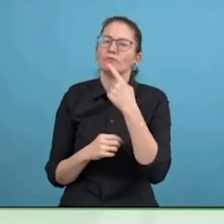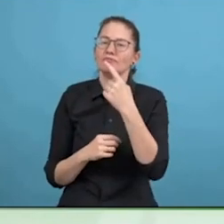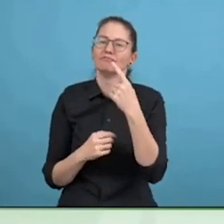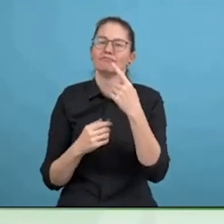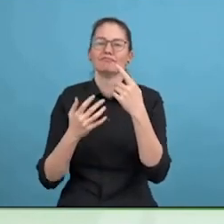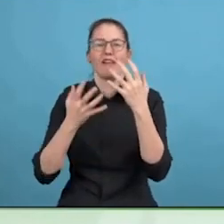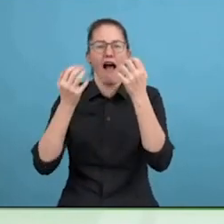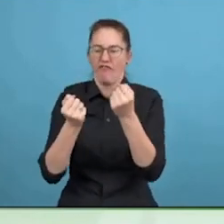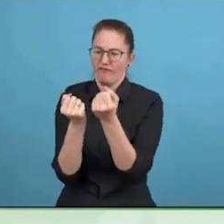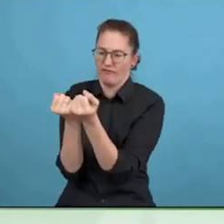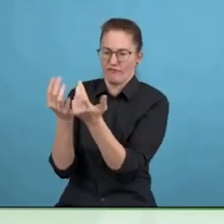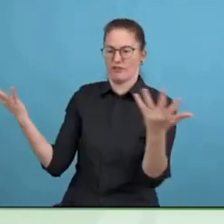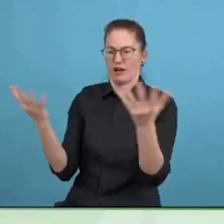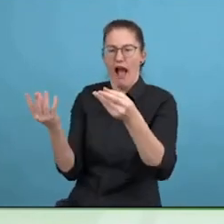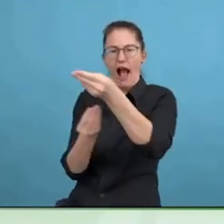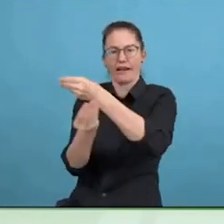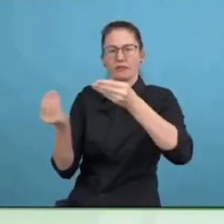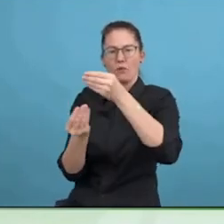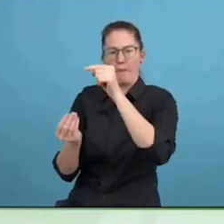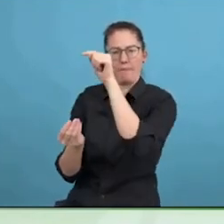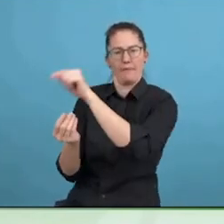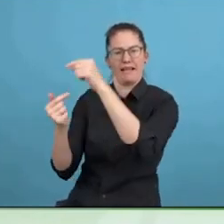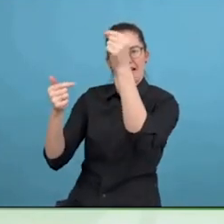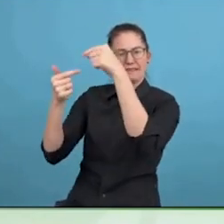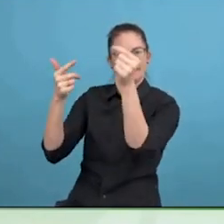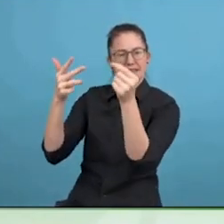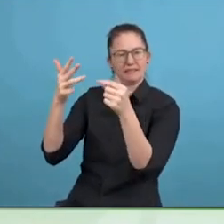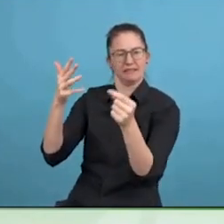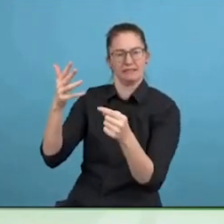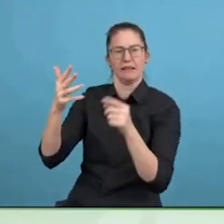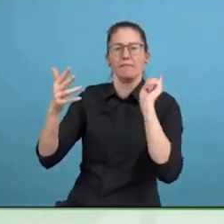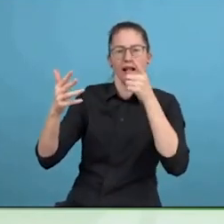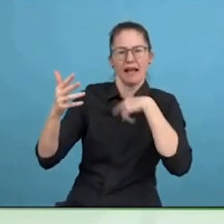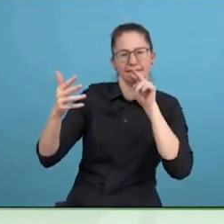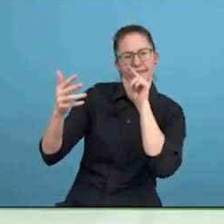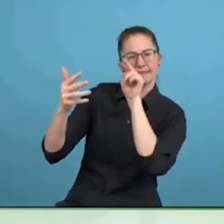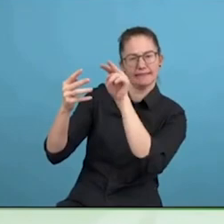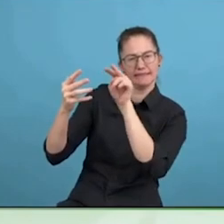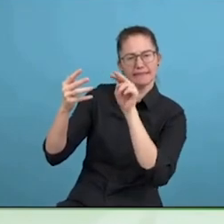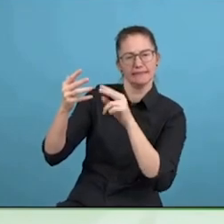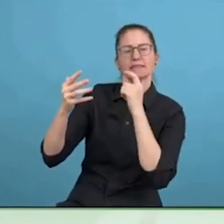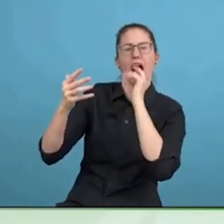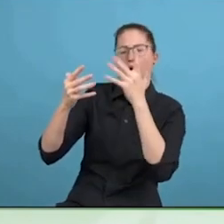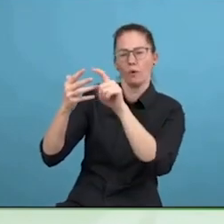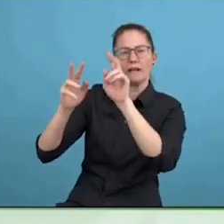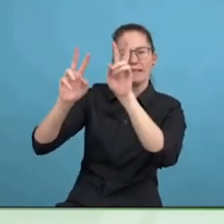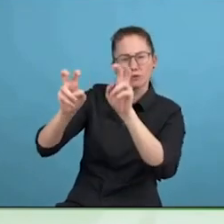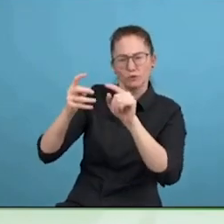So what you see in the role of innovation when it comes to this issue of purple economy?